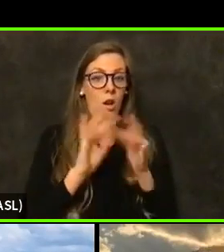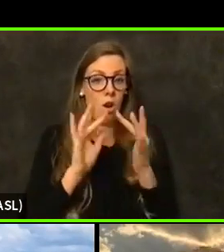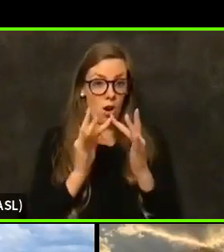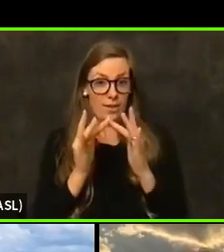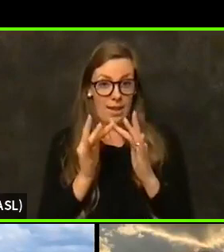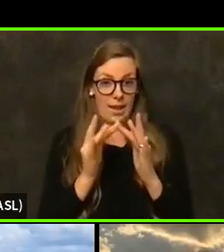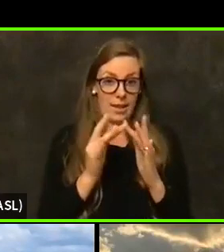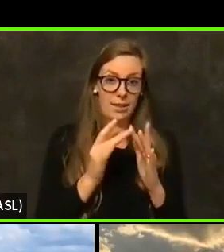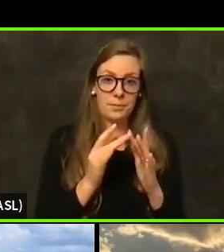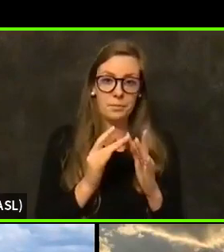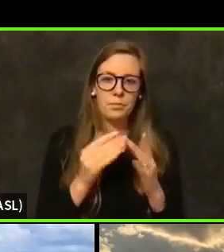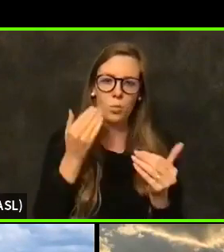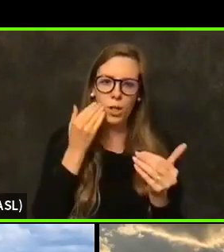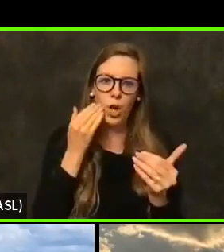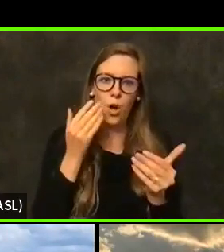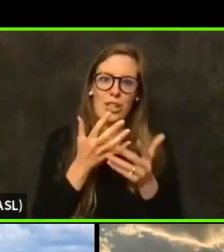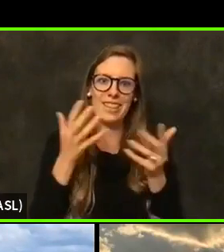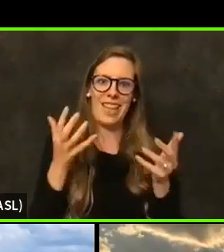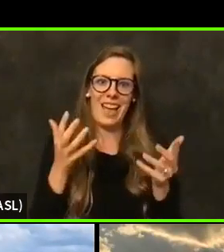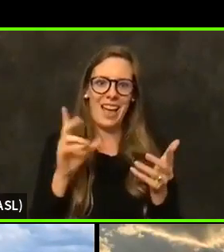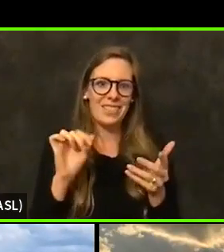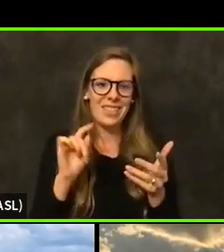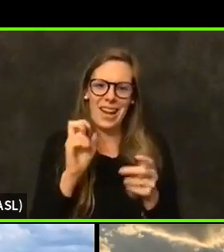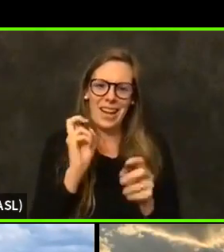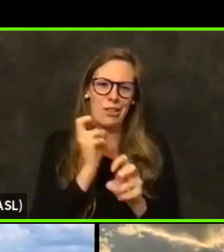We certainly know that's a lot hard to see on a Zoom call.